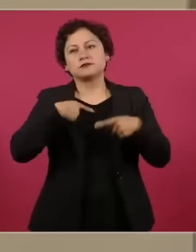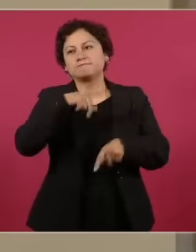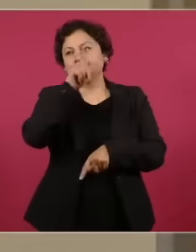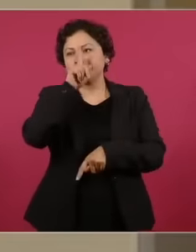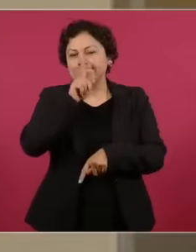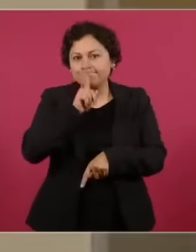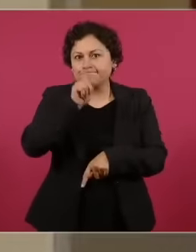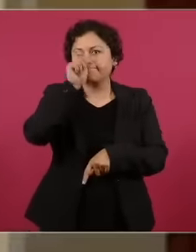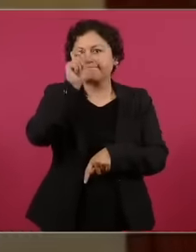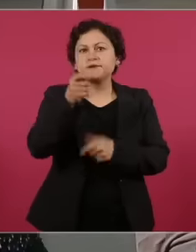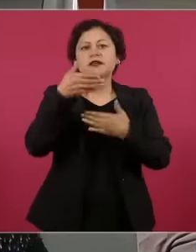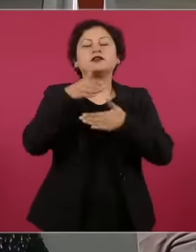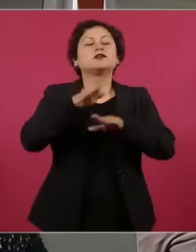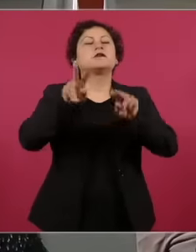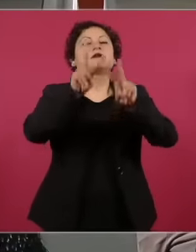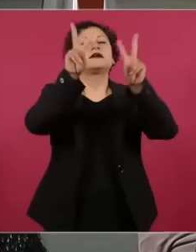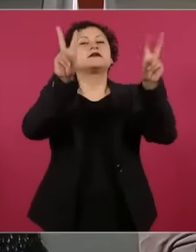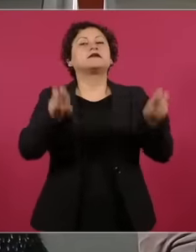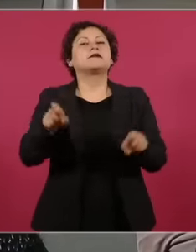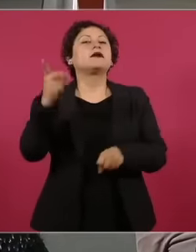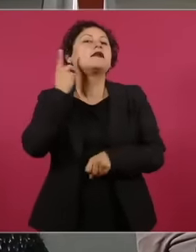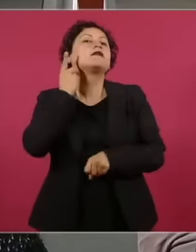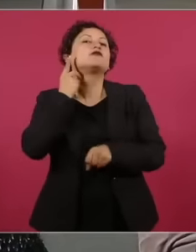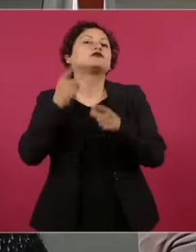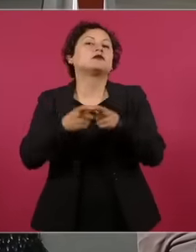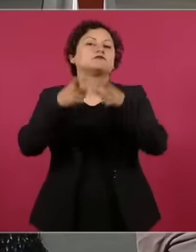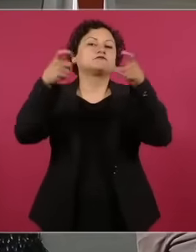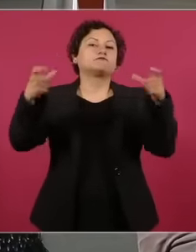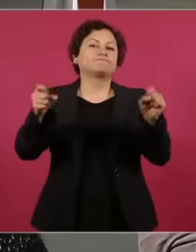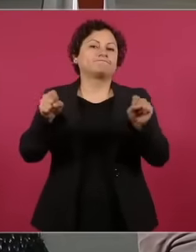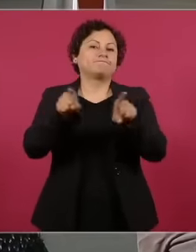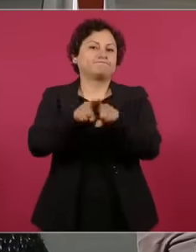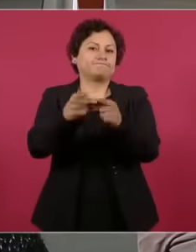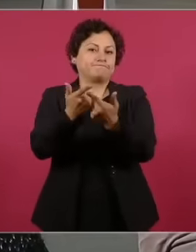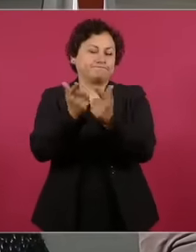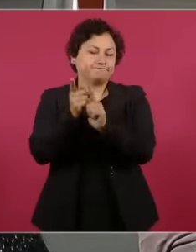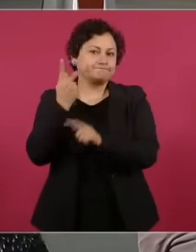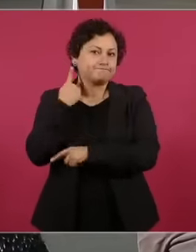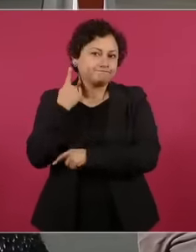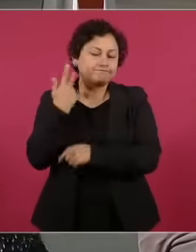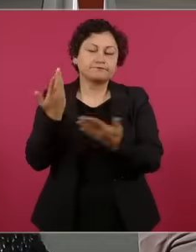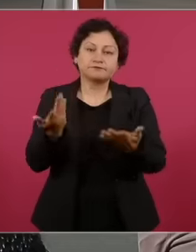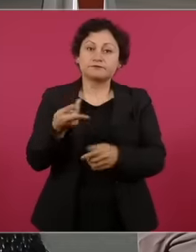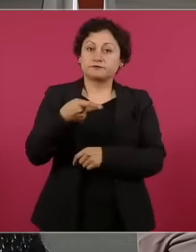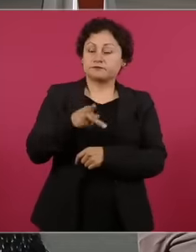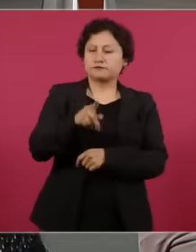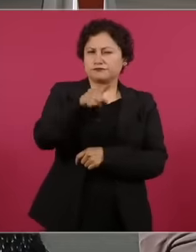overrepresentation, but it is important because, as we know, this The reform was presented